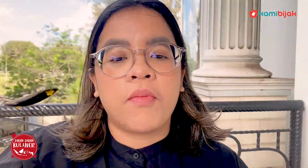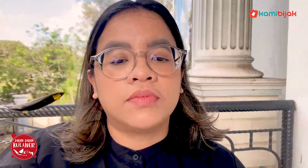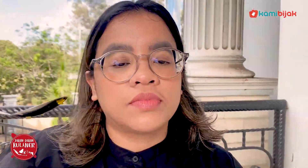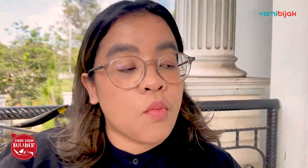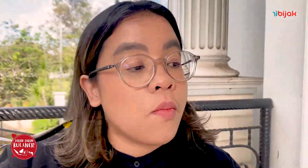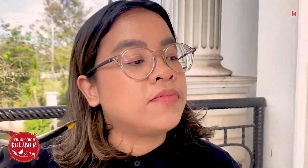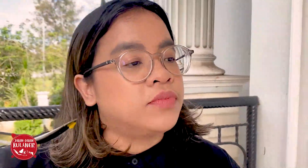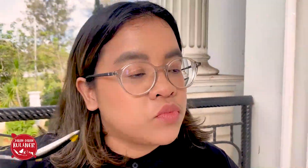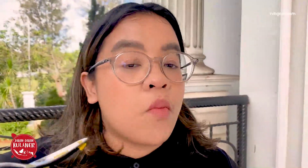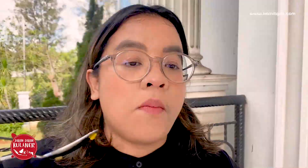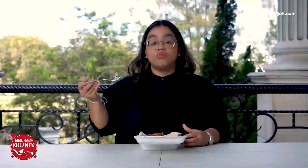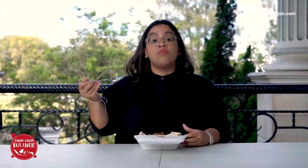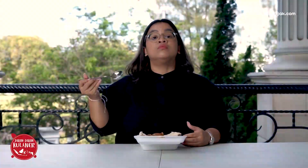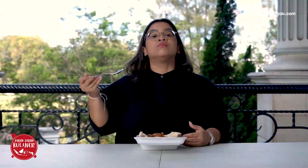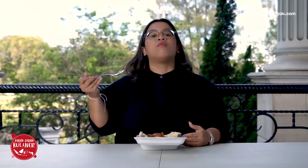Hmmm......